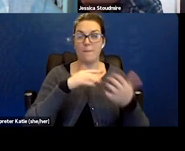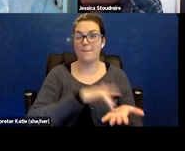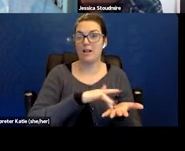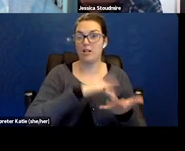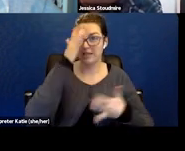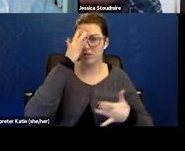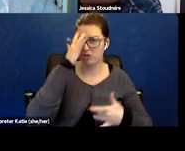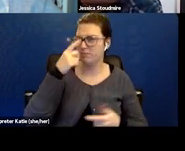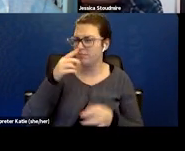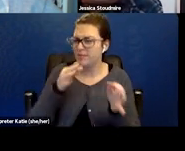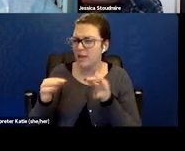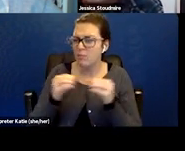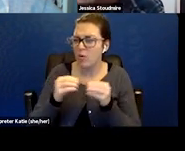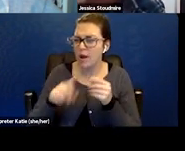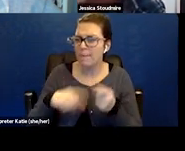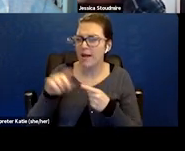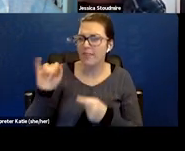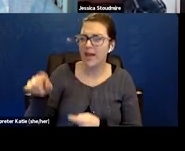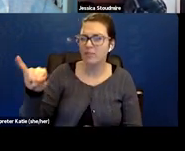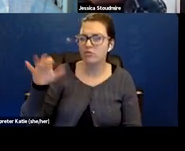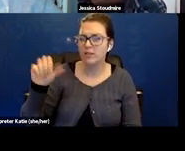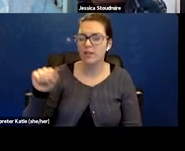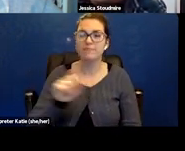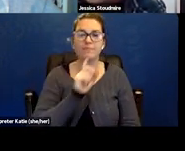Sure, that veteran, his first name is Scott.